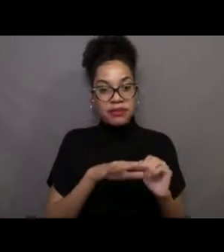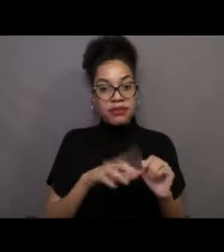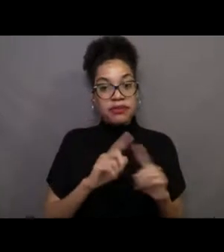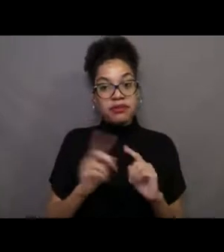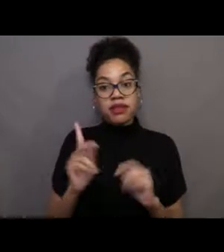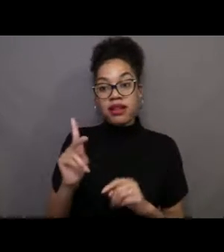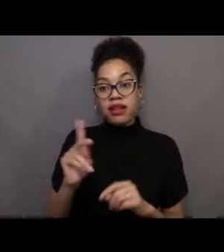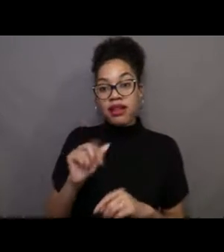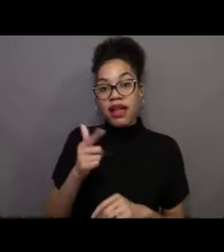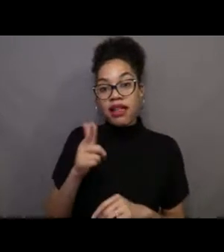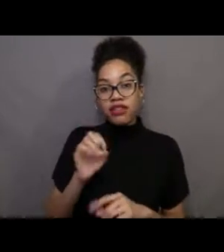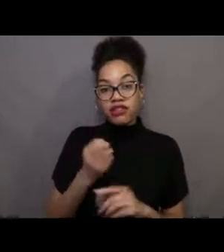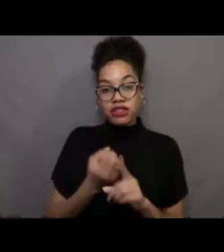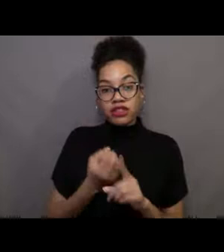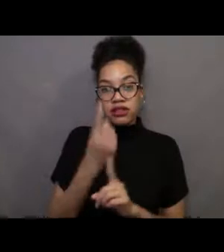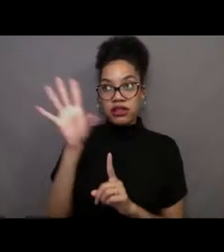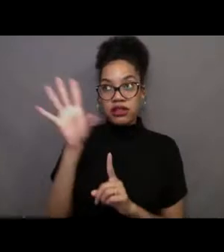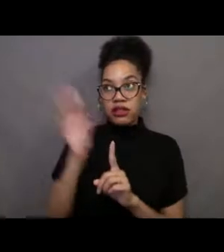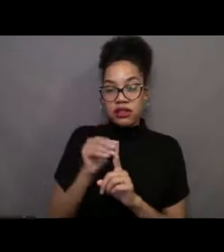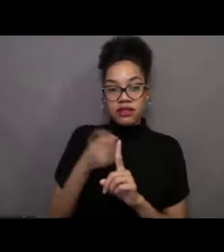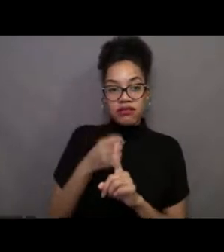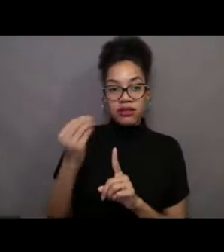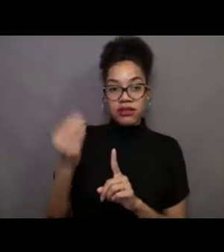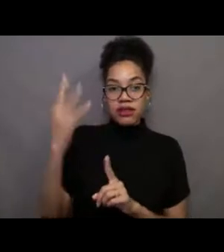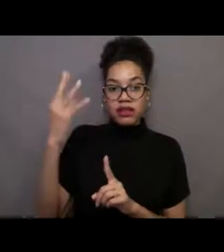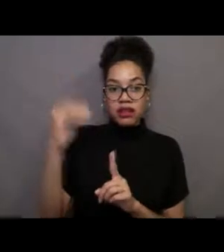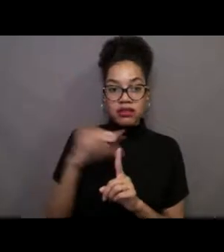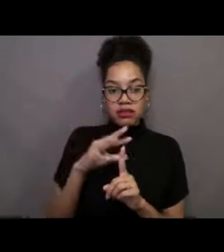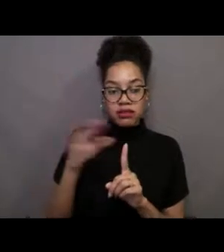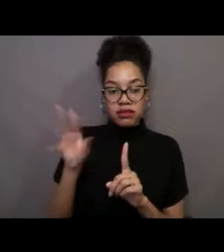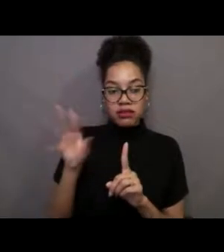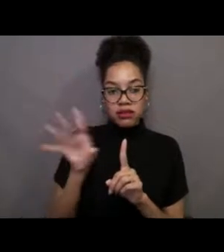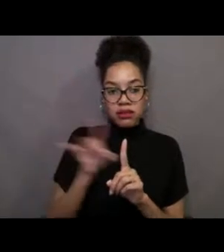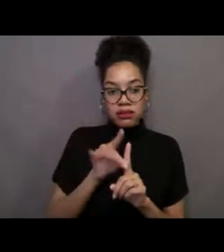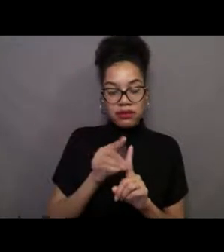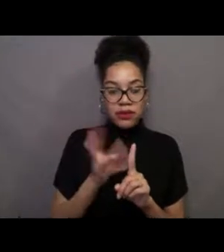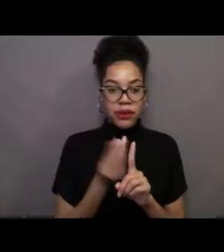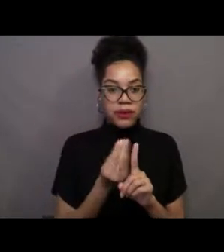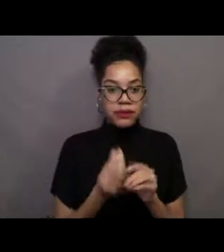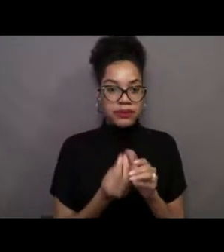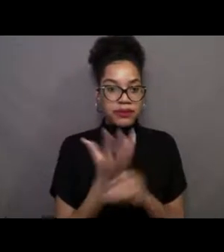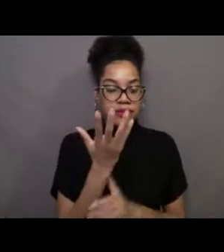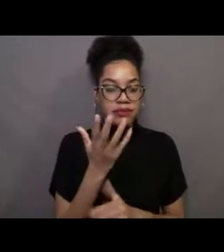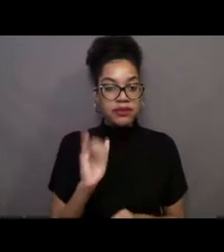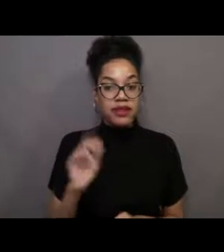we need some sunlight to do anything. That's what's so remarkable about giant kelp and why they get their name giant kelp,